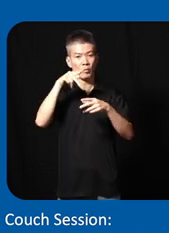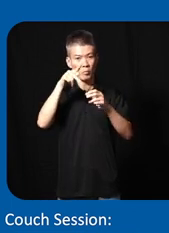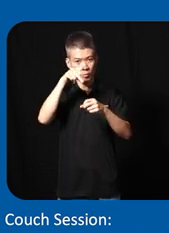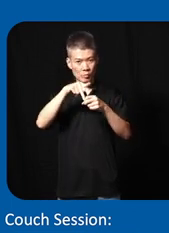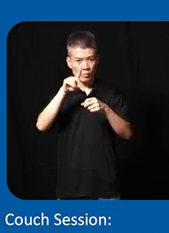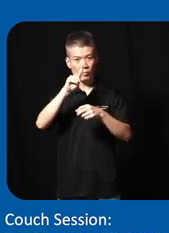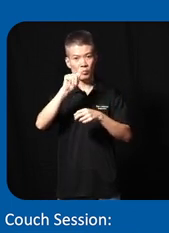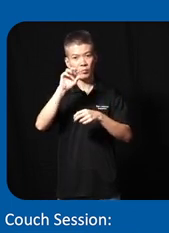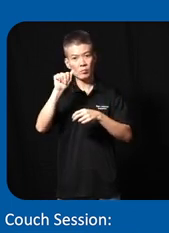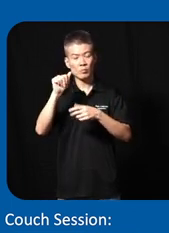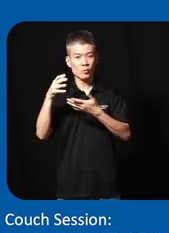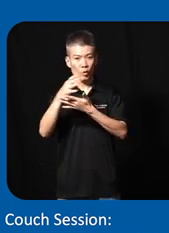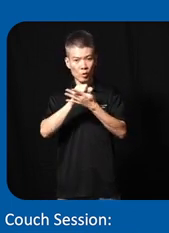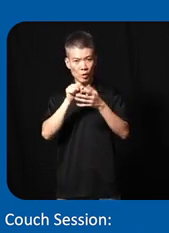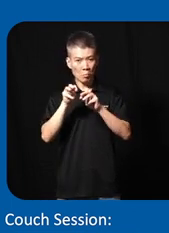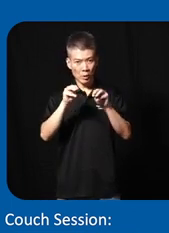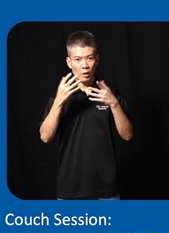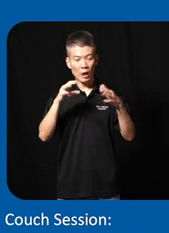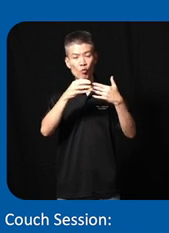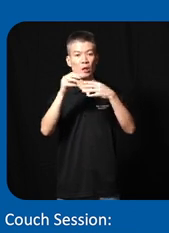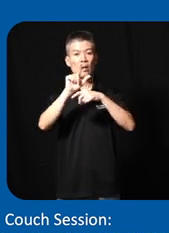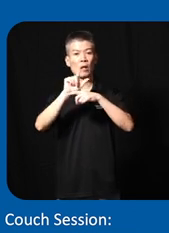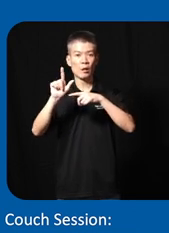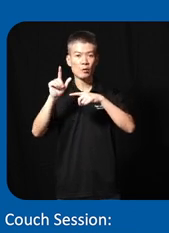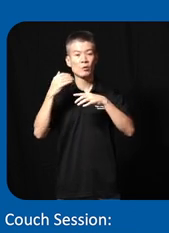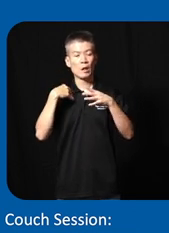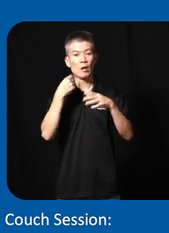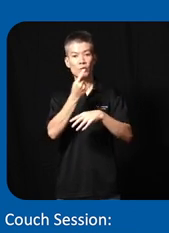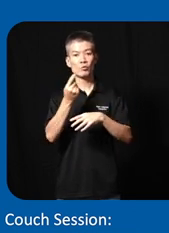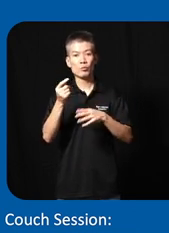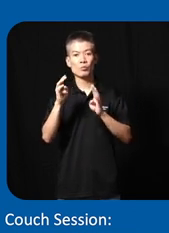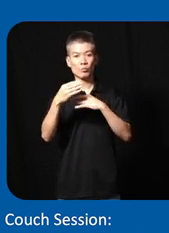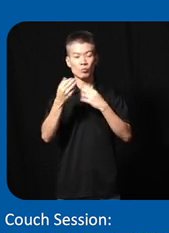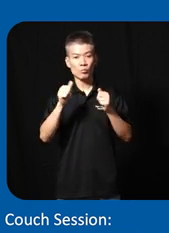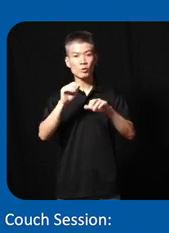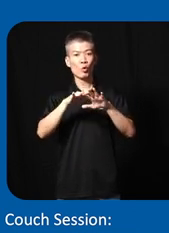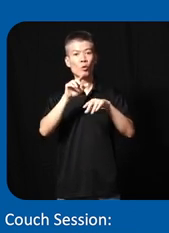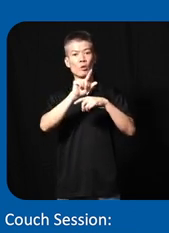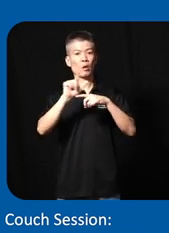collection methodology we have guidelines we have toolbox that are available online and free on our